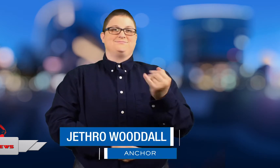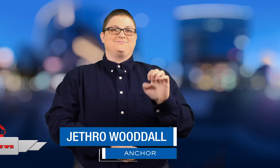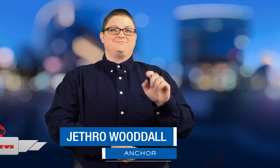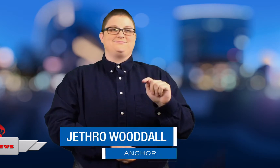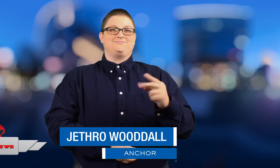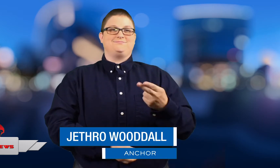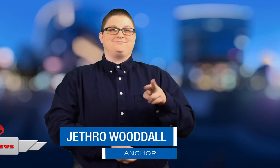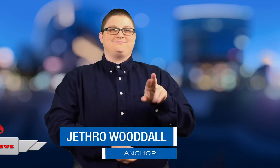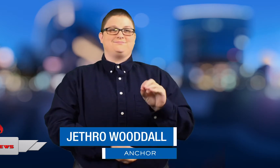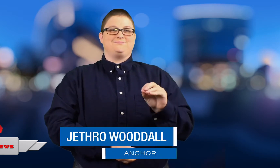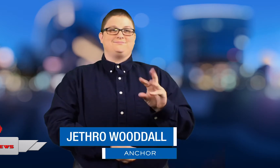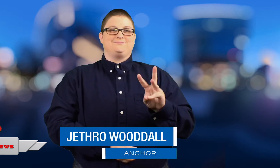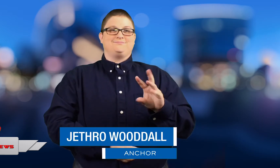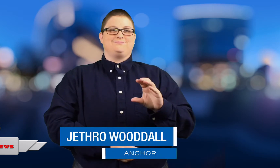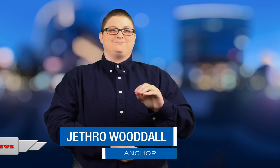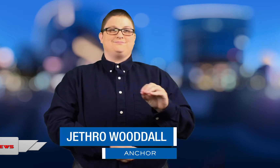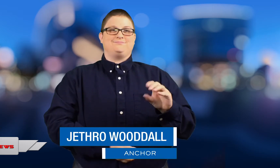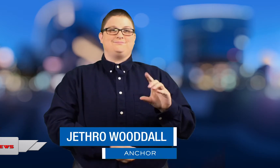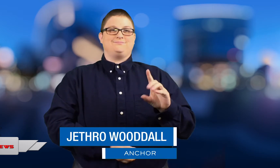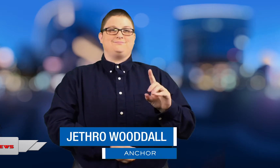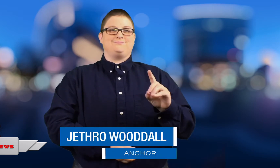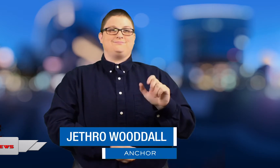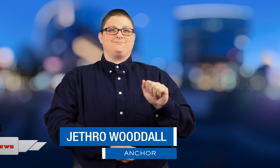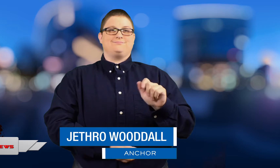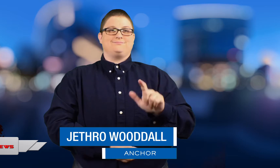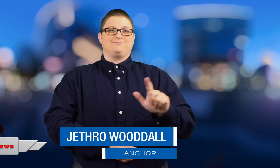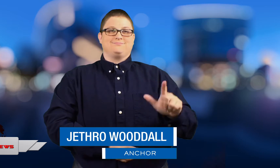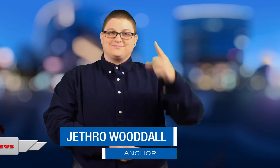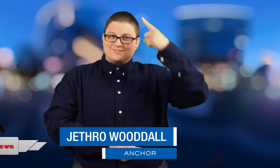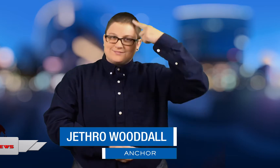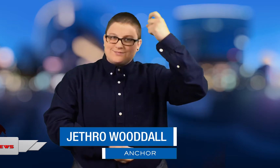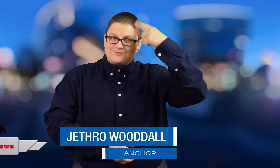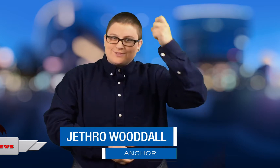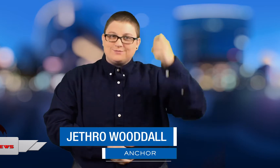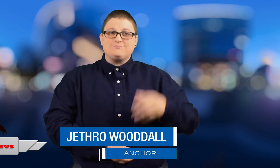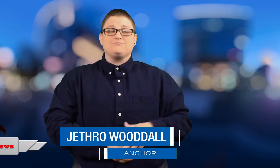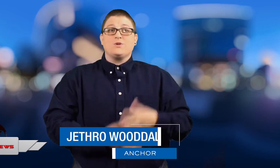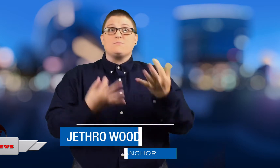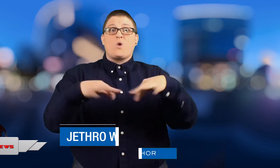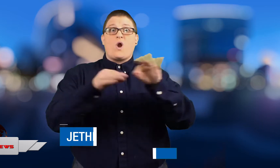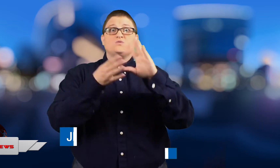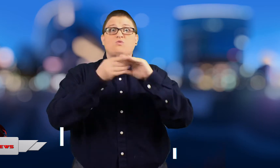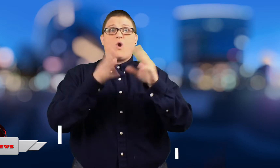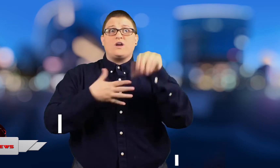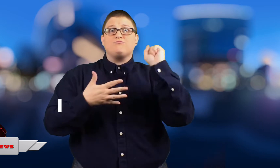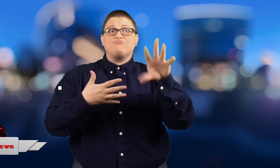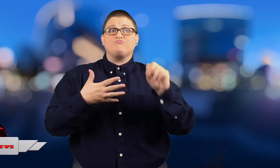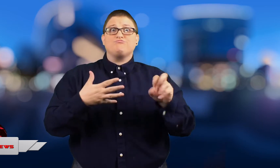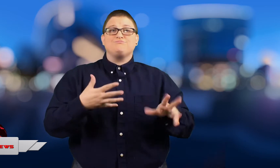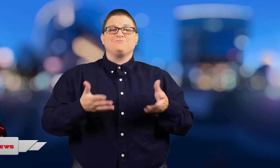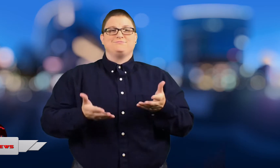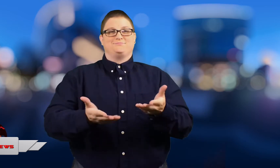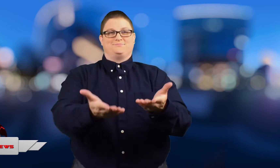Jethro Wooddall. And here are your top stories for today.